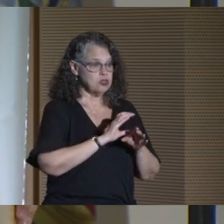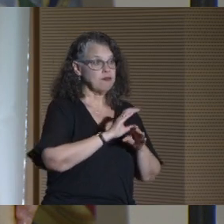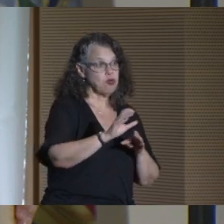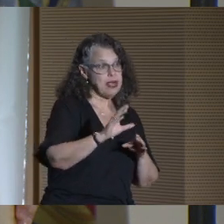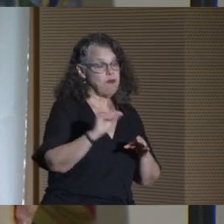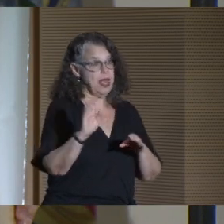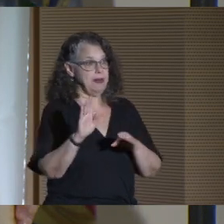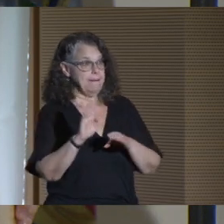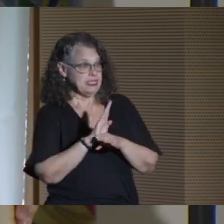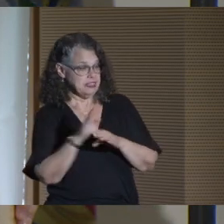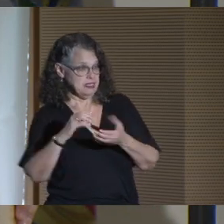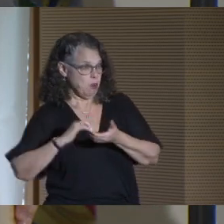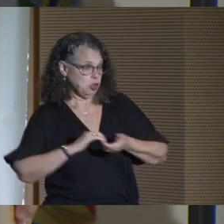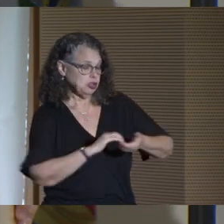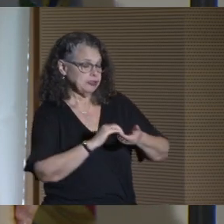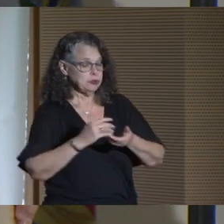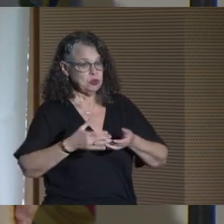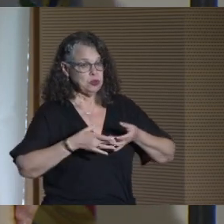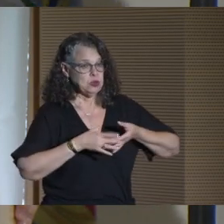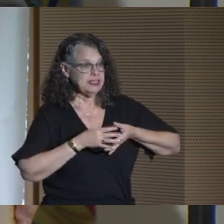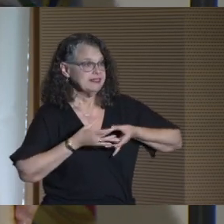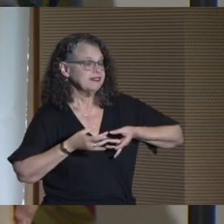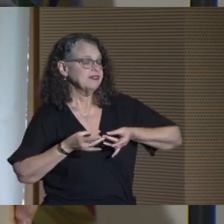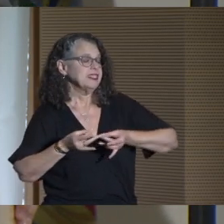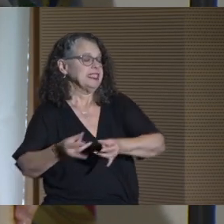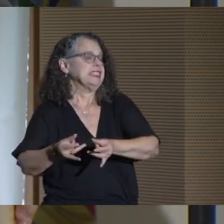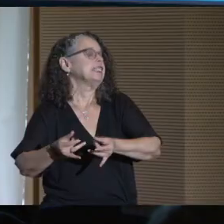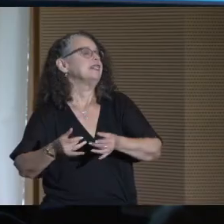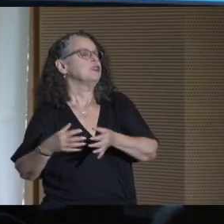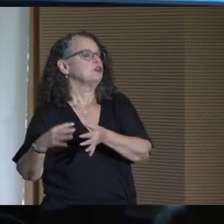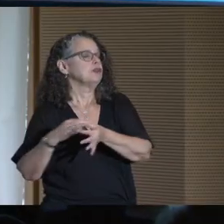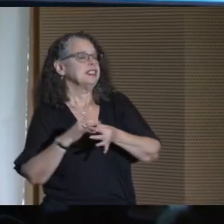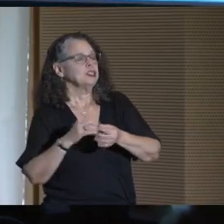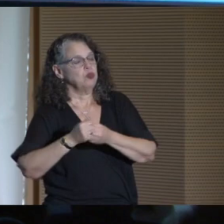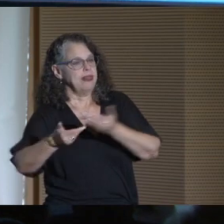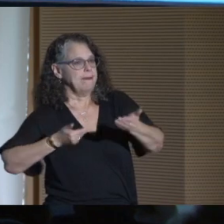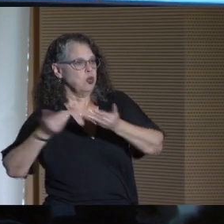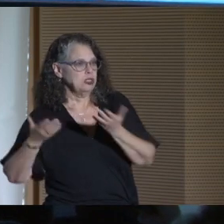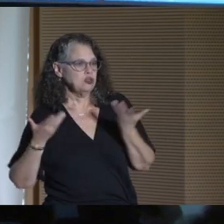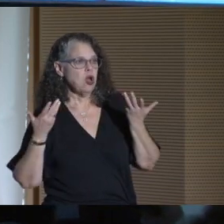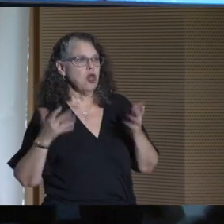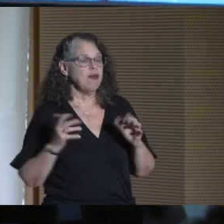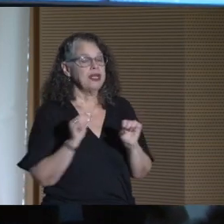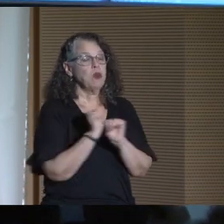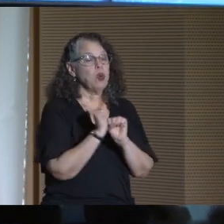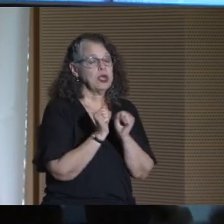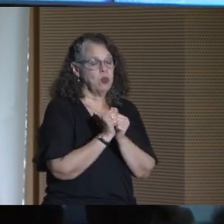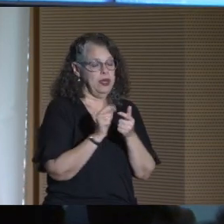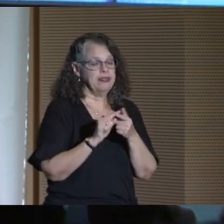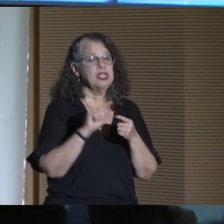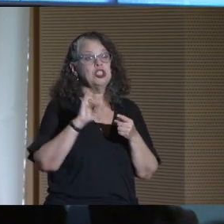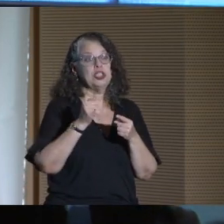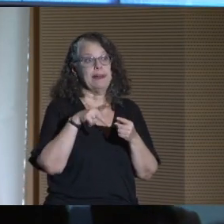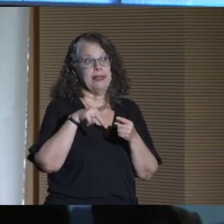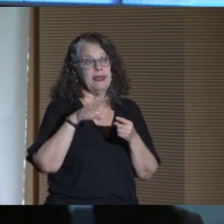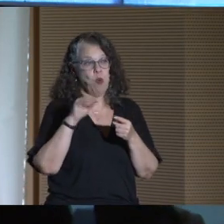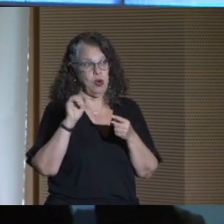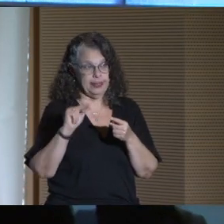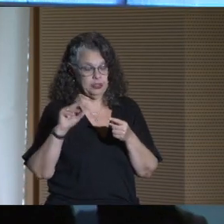to facilitate our engagement with employers. Already we are working with JPMorgan Chase, EY,